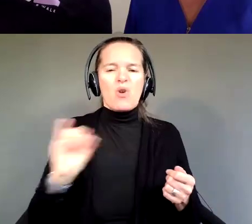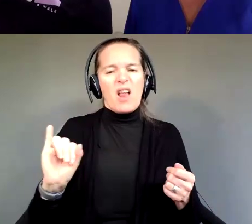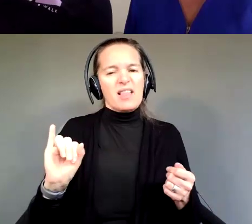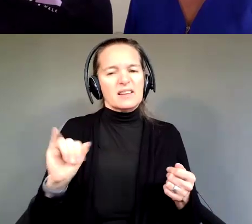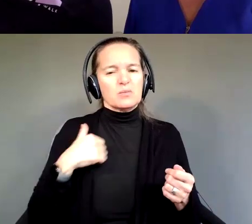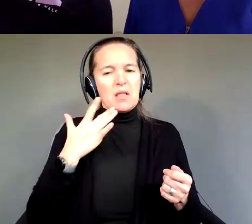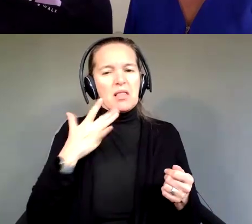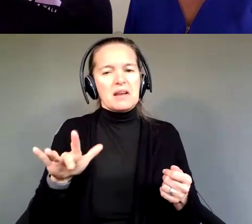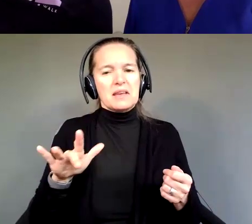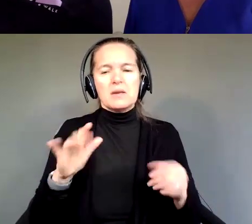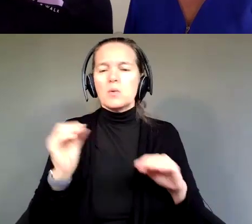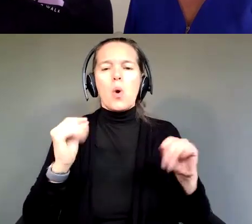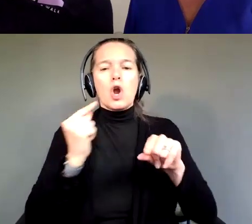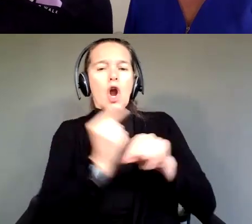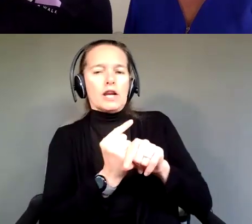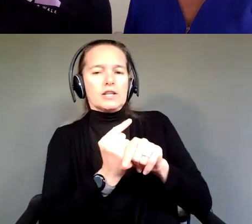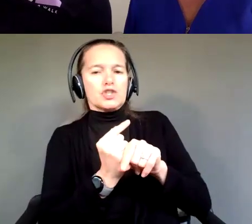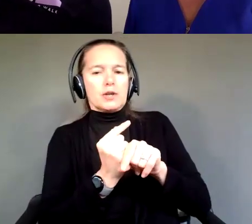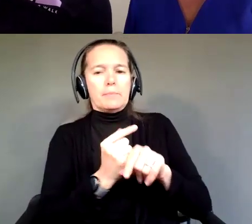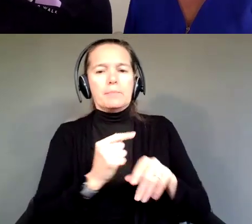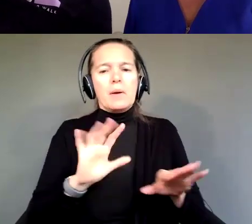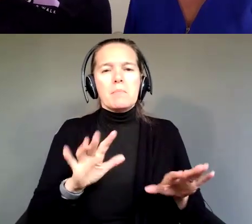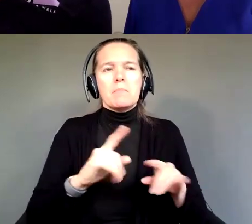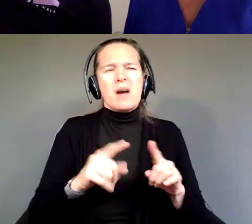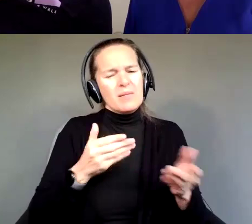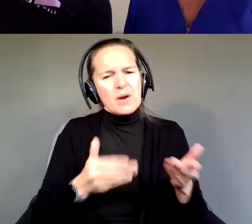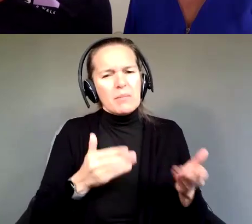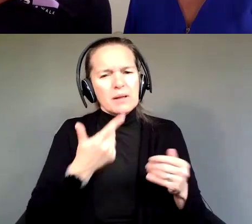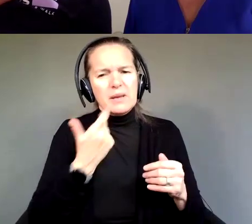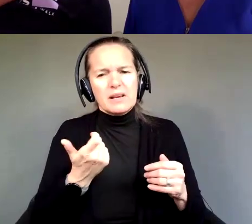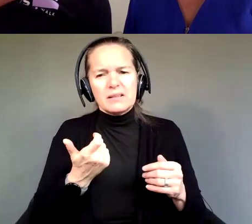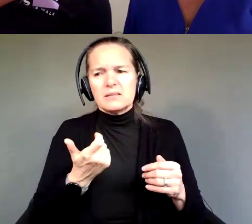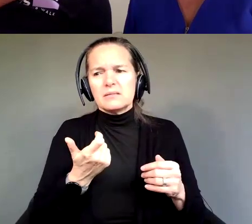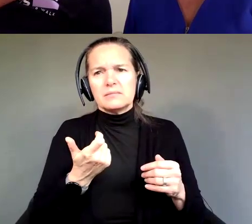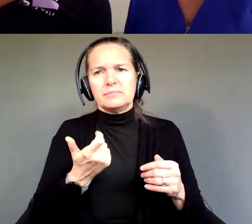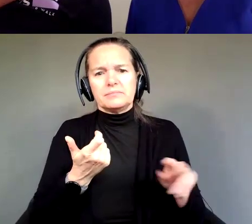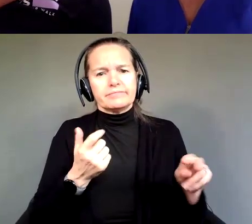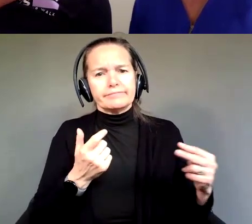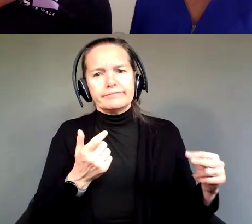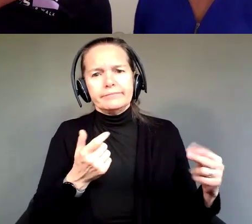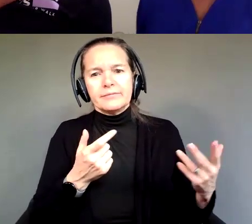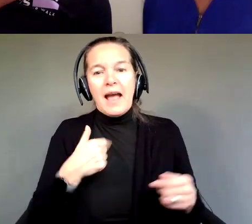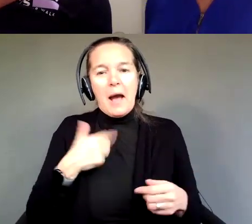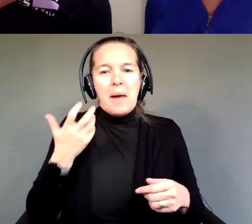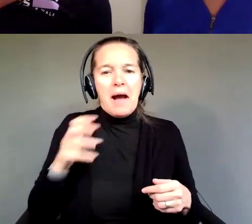We didn't do guardianship, but probably because I'm a hot mess and we just never got it.